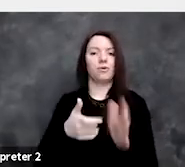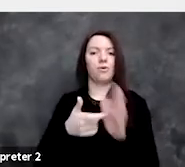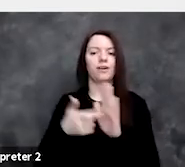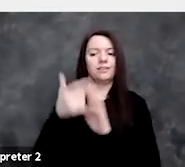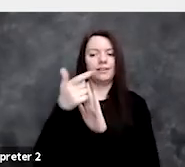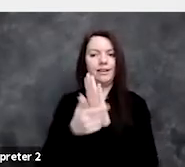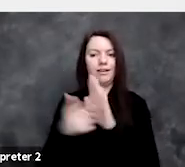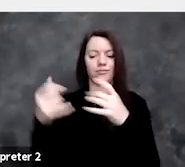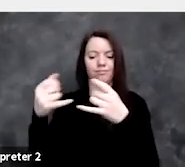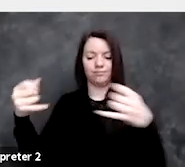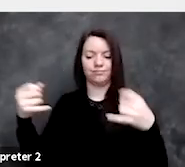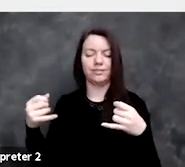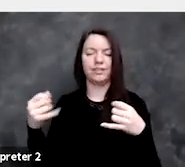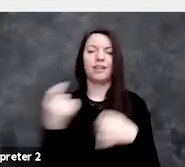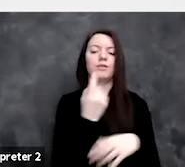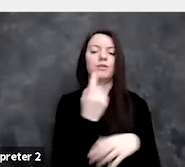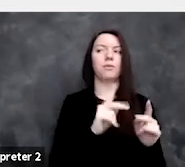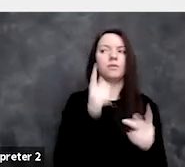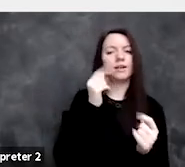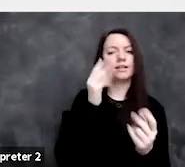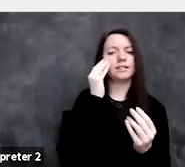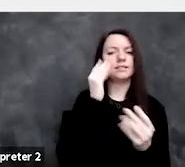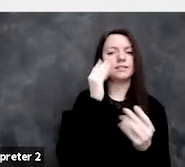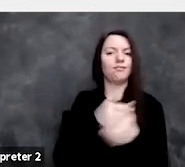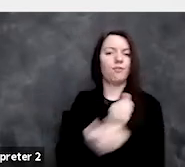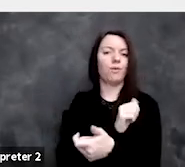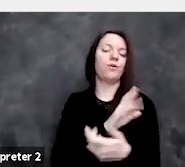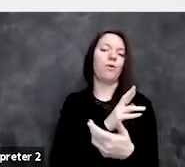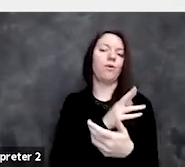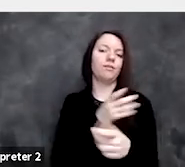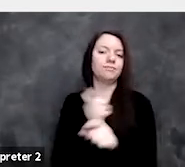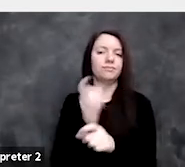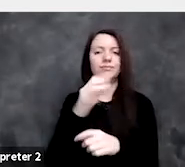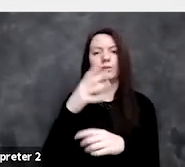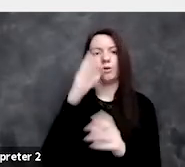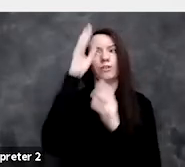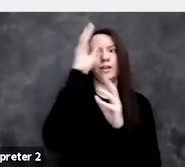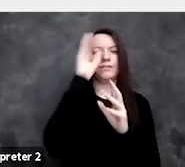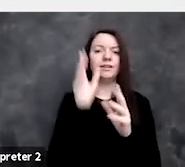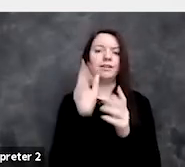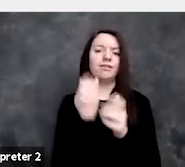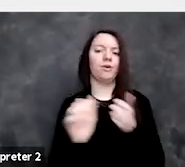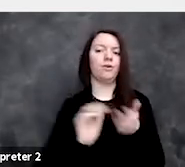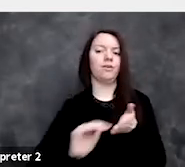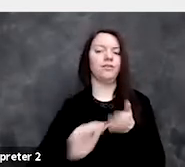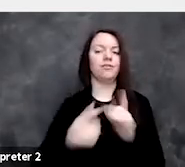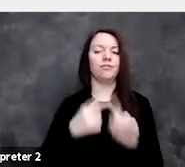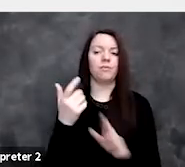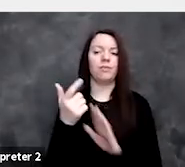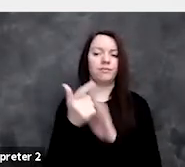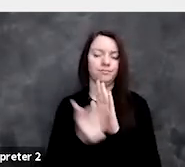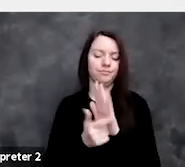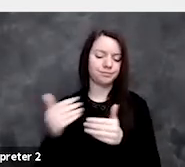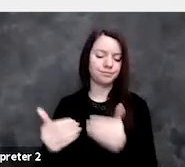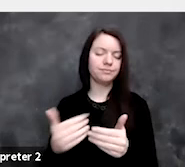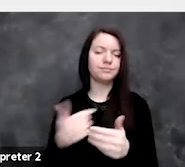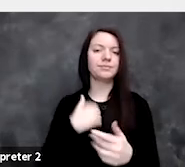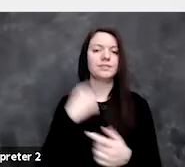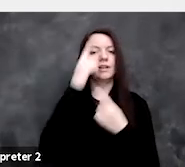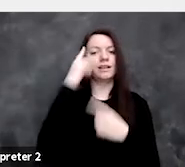there will always be people who find ways around or try to find creative ways to avoid doing the right thing, so I think we need a balance.